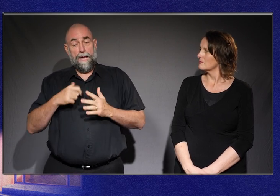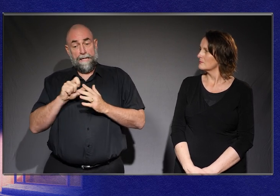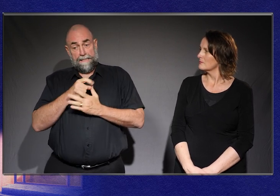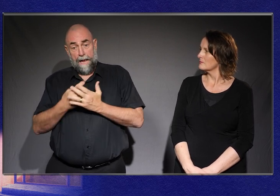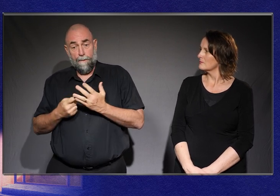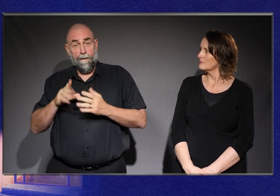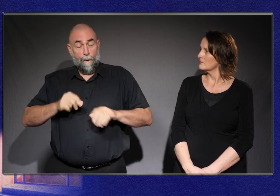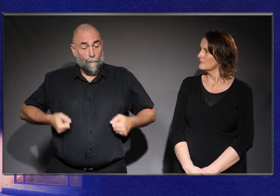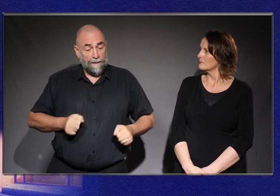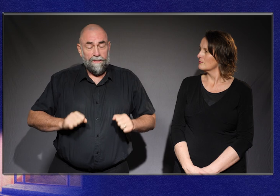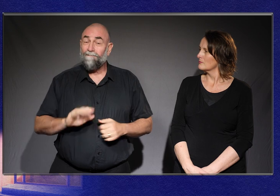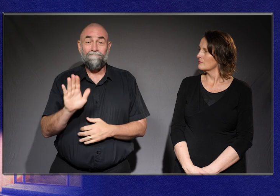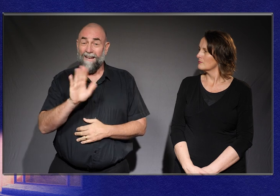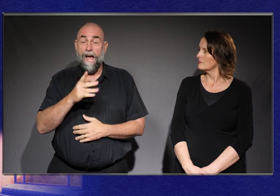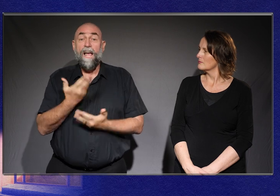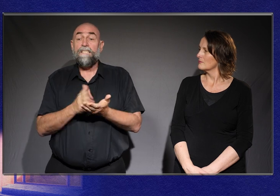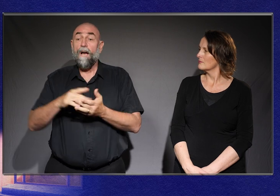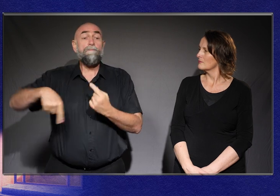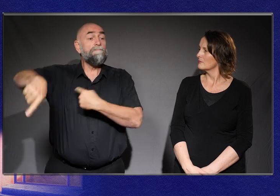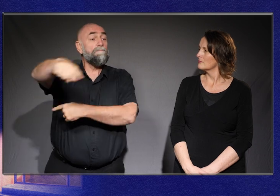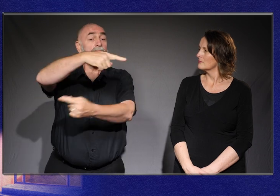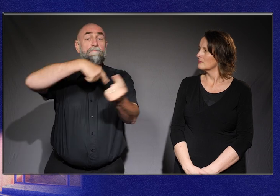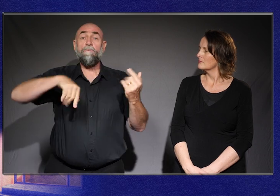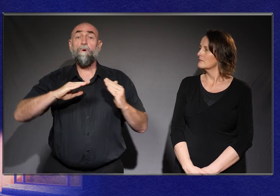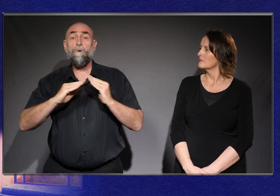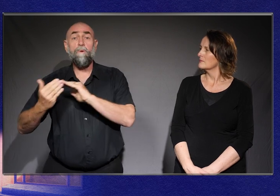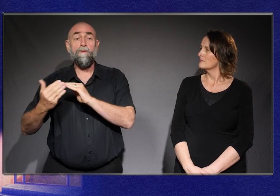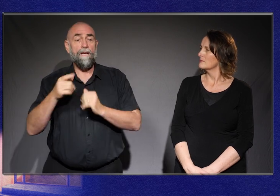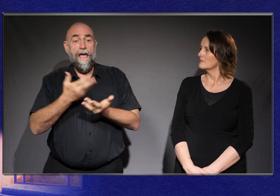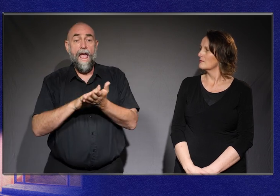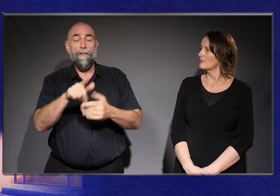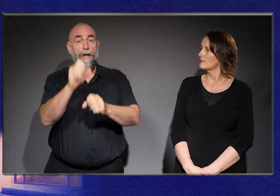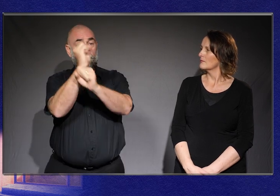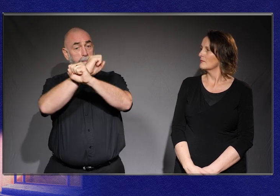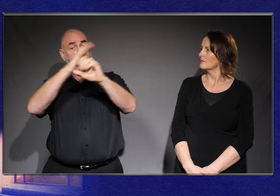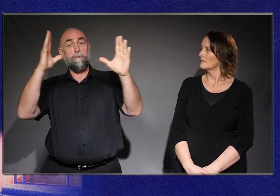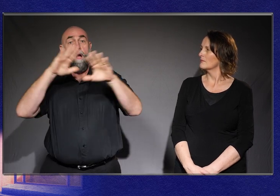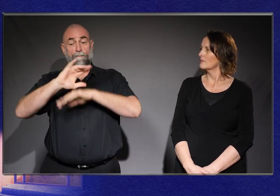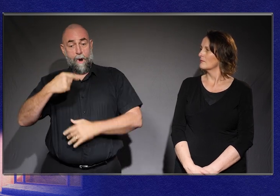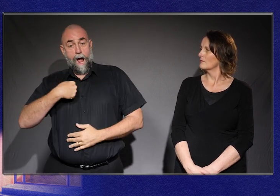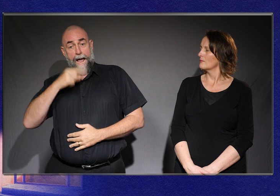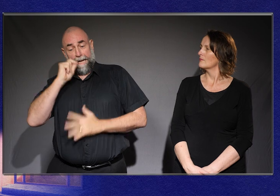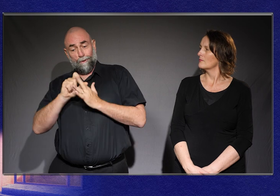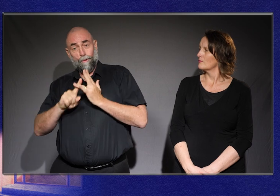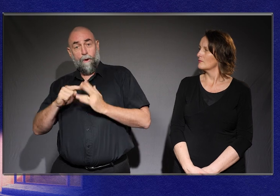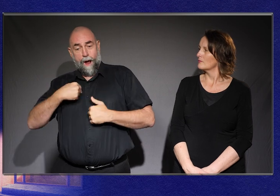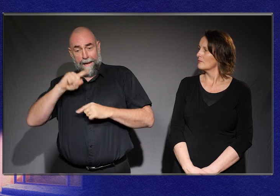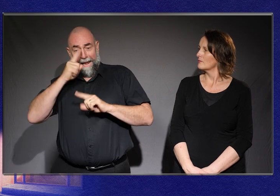of the way society is built and your expectations about what I can do or can’t do.